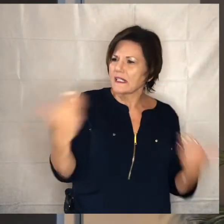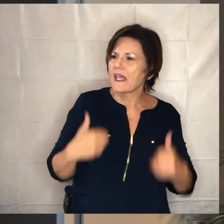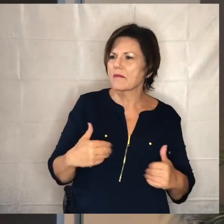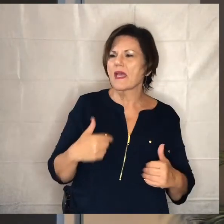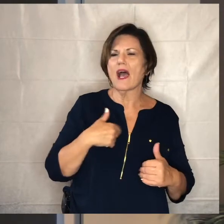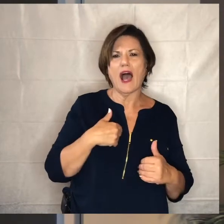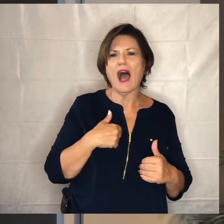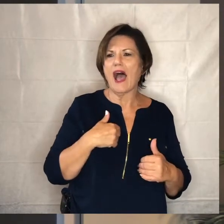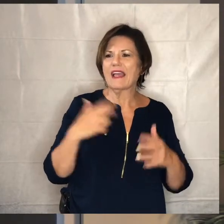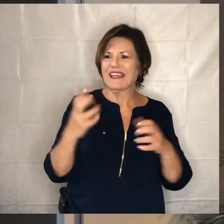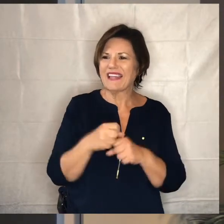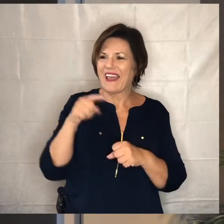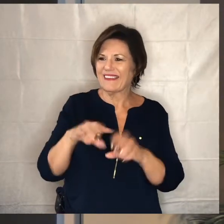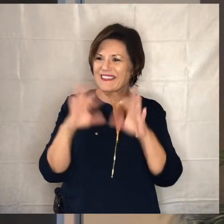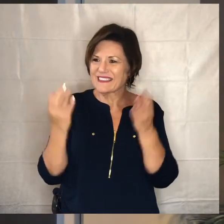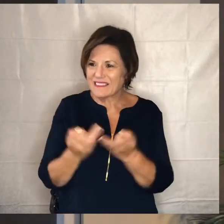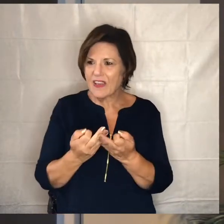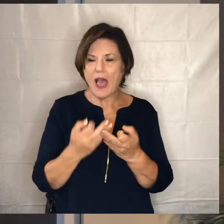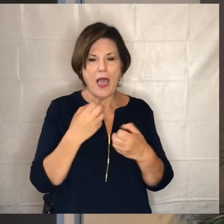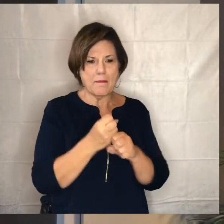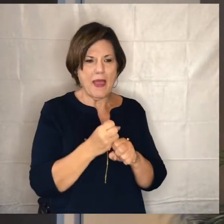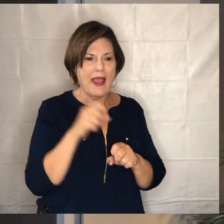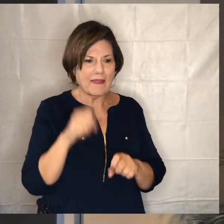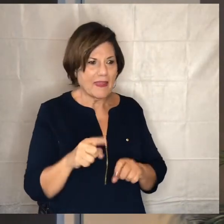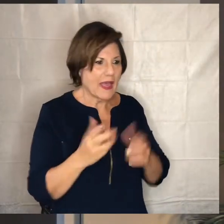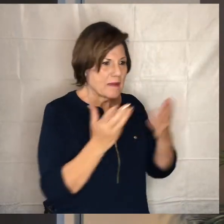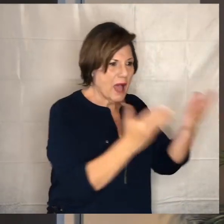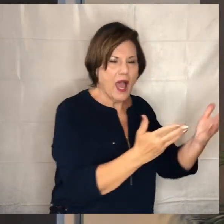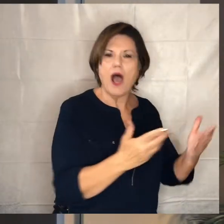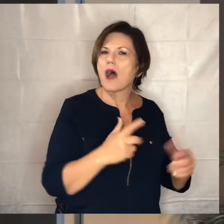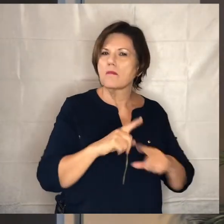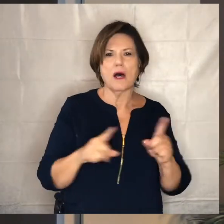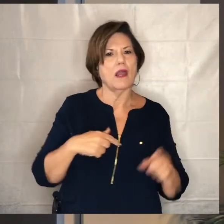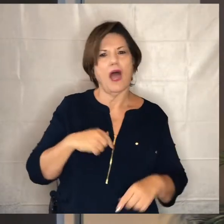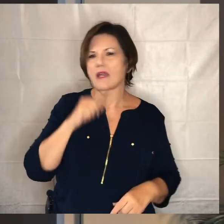i can take this family and i can make them actually and i and i didn't do it